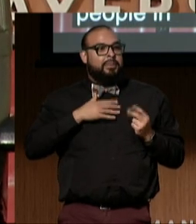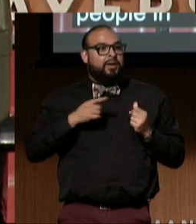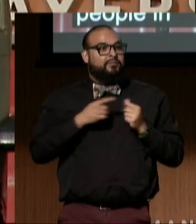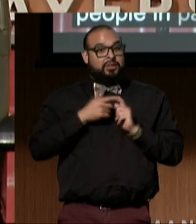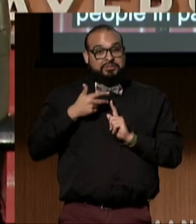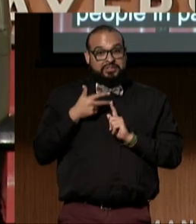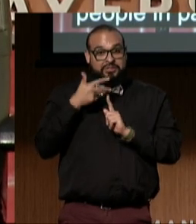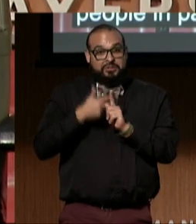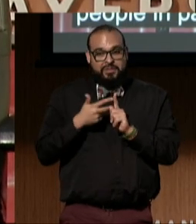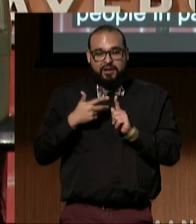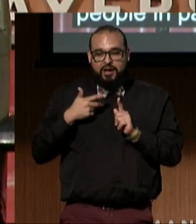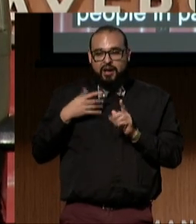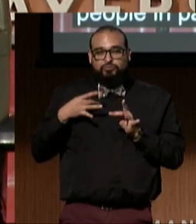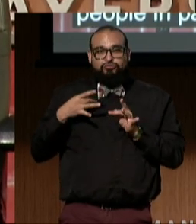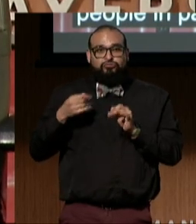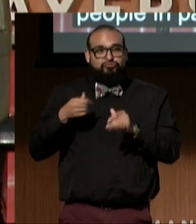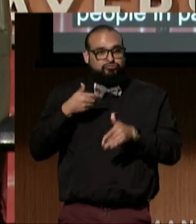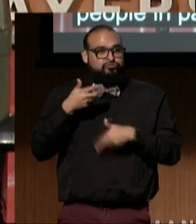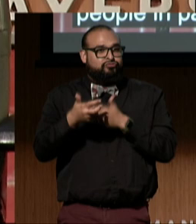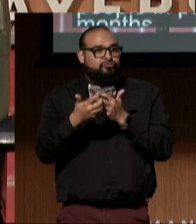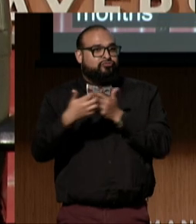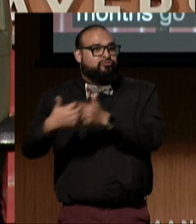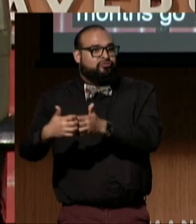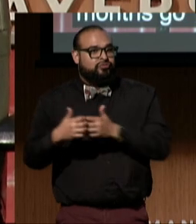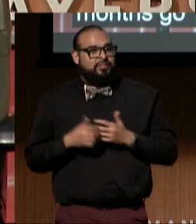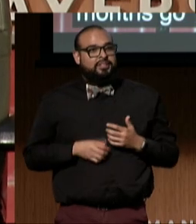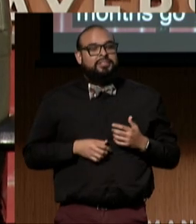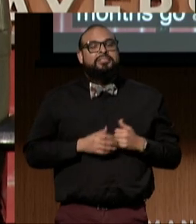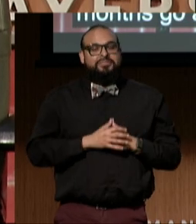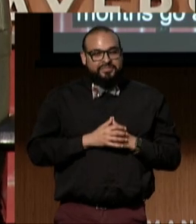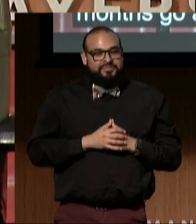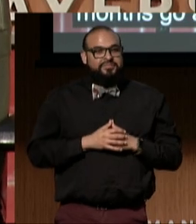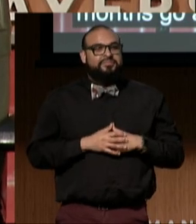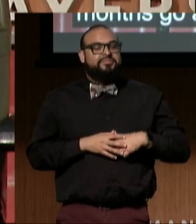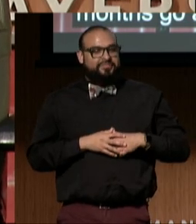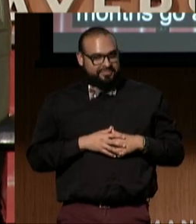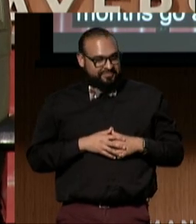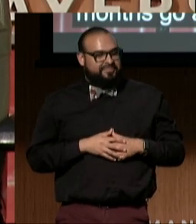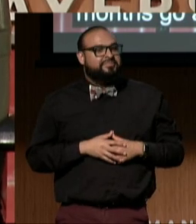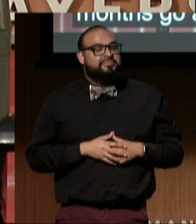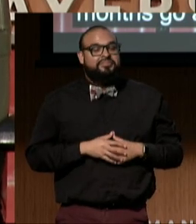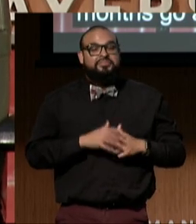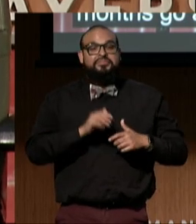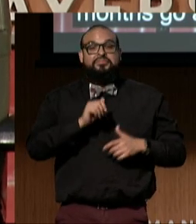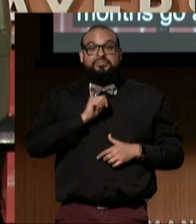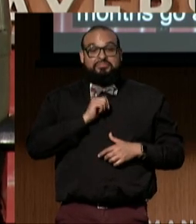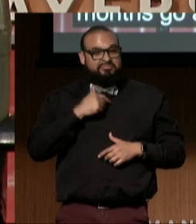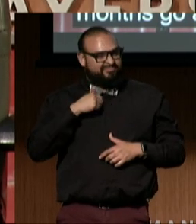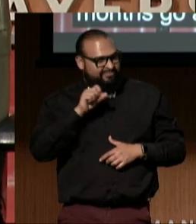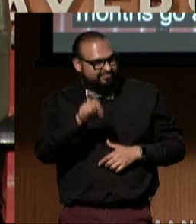go as smoothly as possible. And this, I am the executive director,